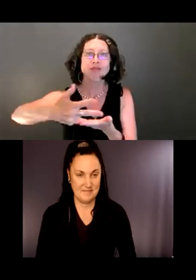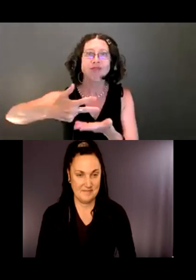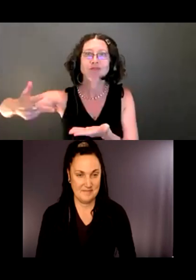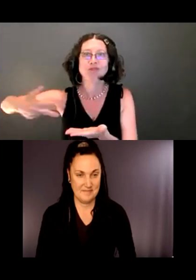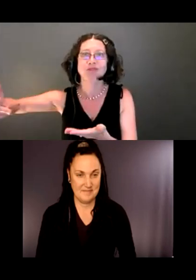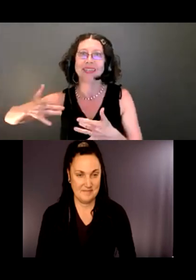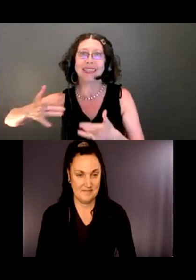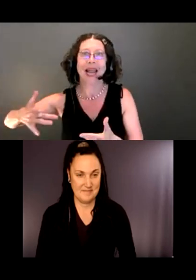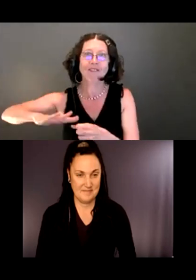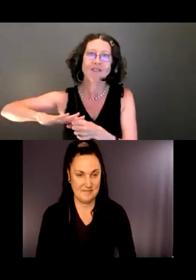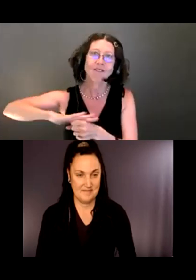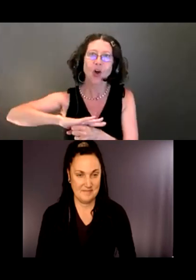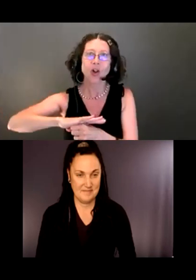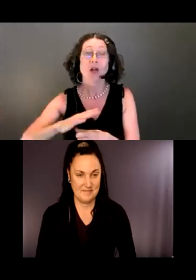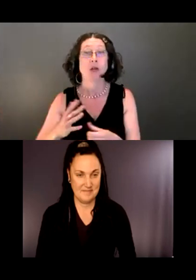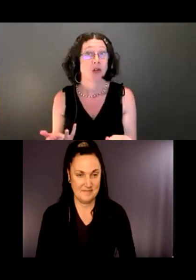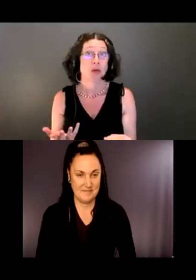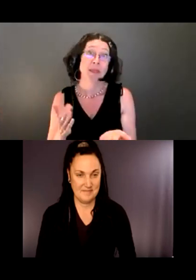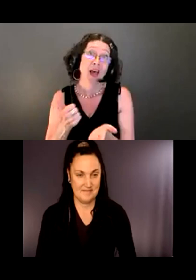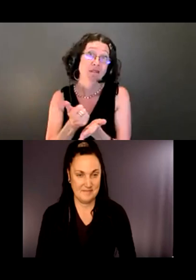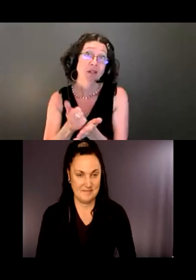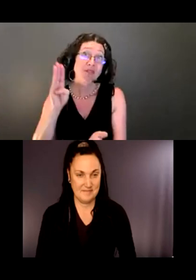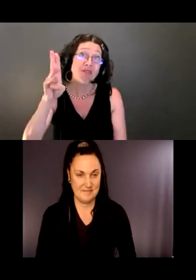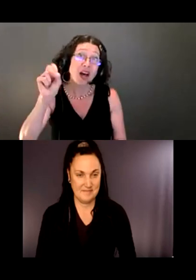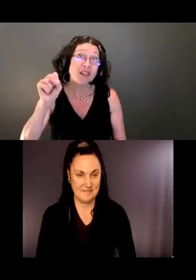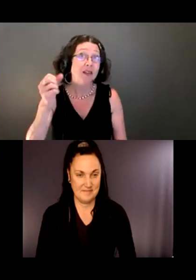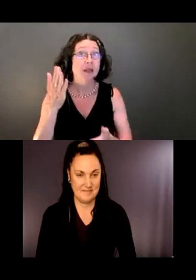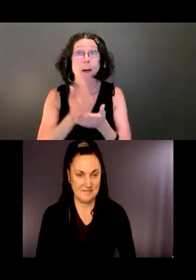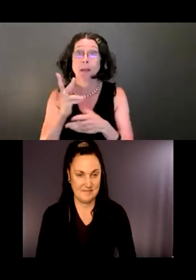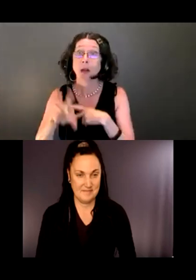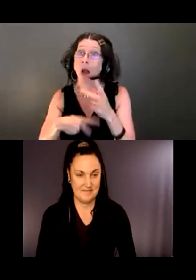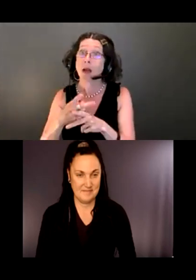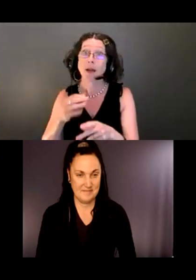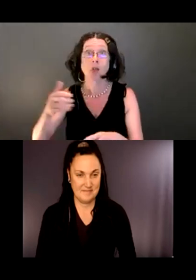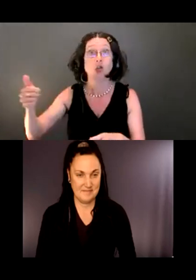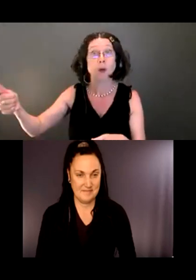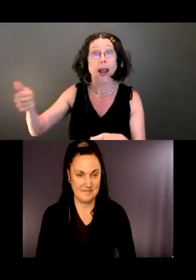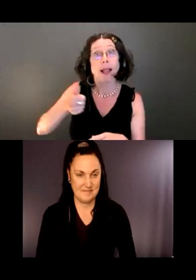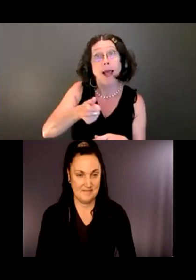quite full. So if a trailhead service of some kind or a bus stop would